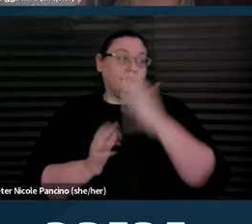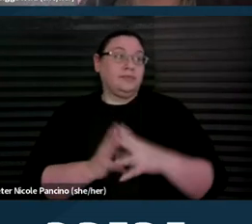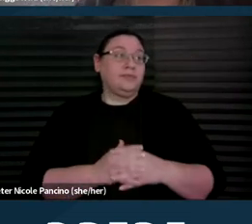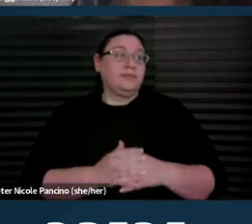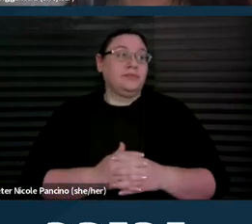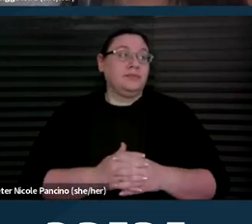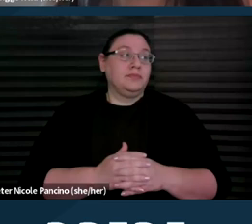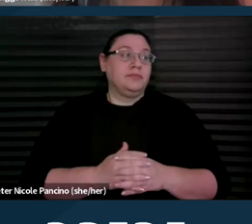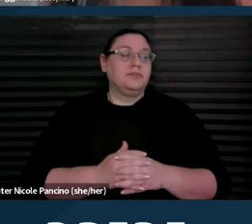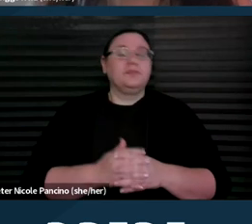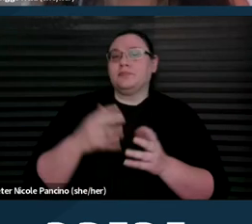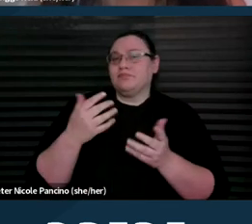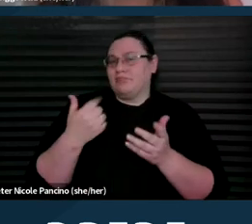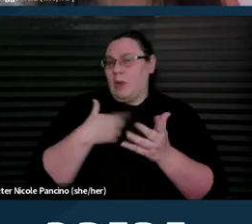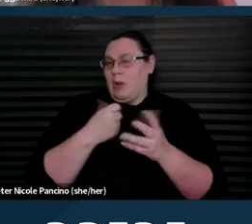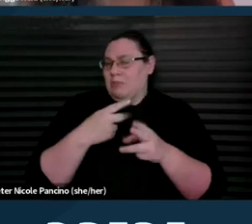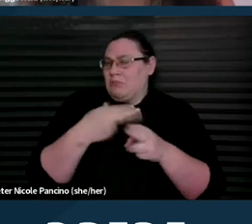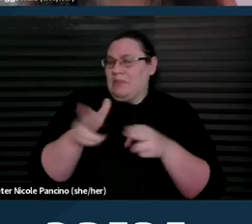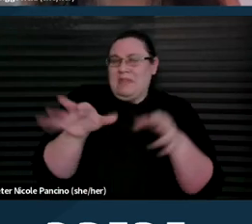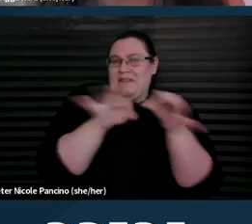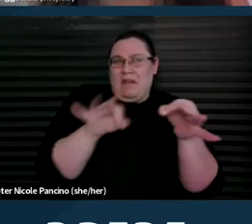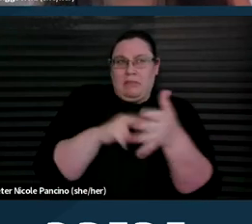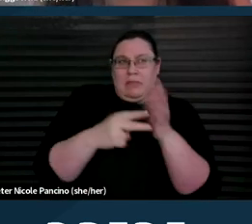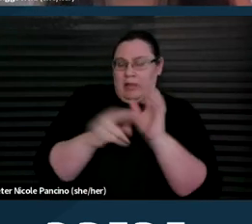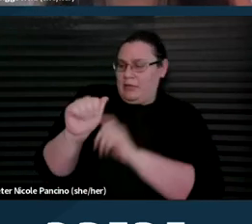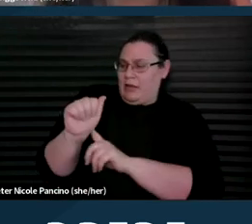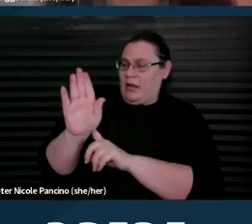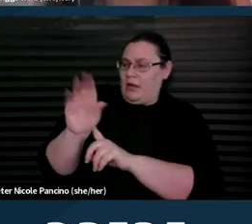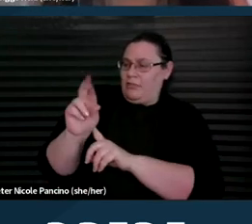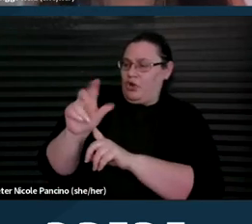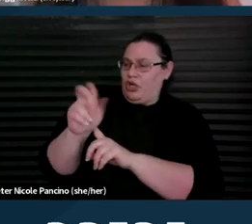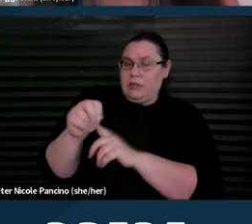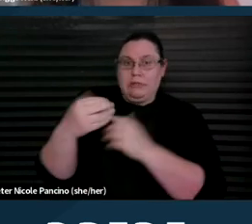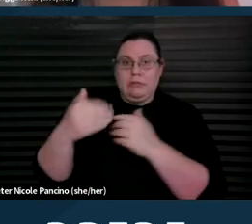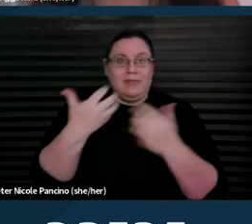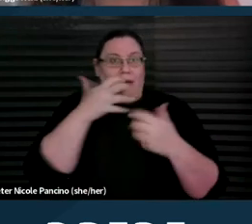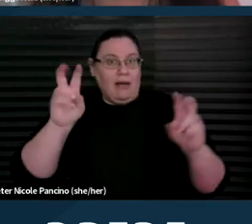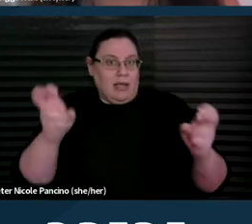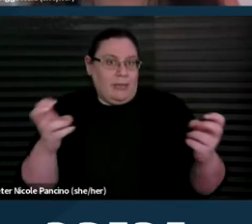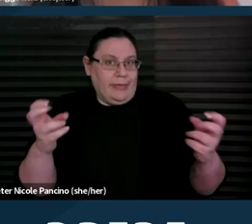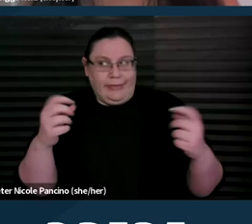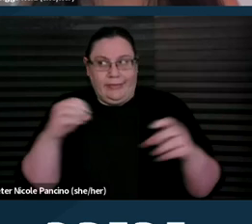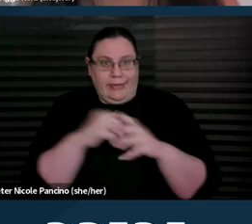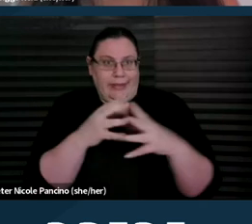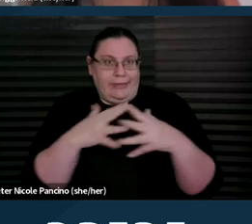we wanted to just briefly define what abortion is since it's such a hot topic in the United States